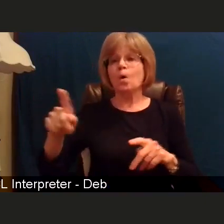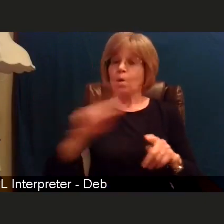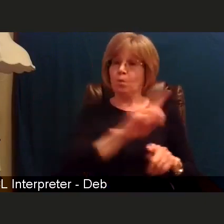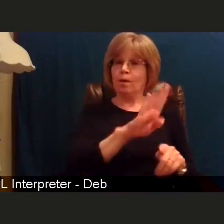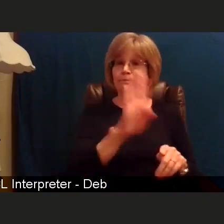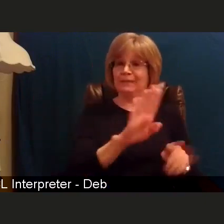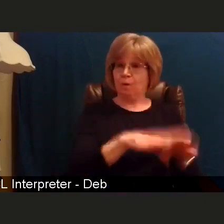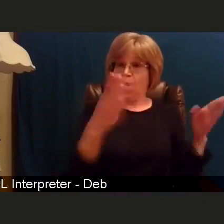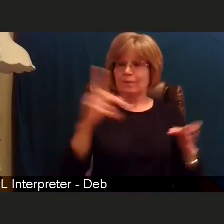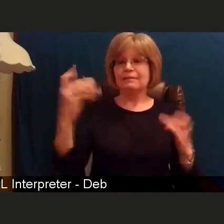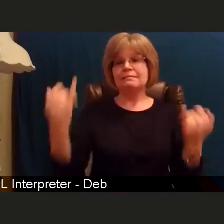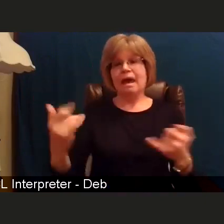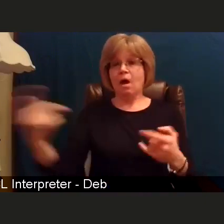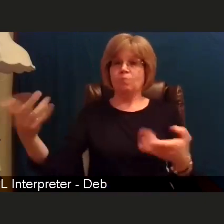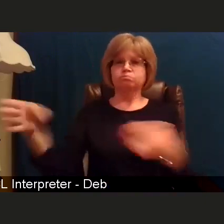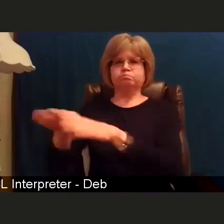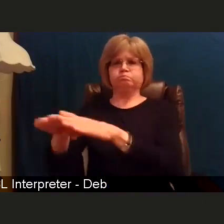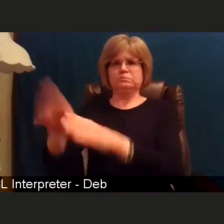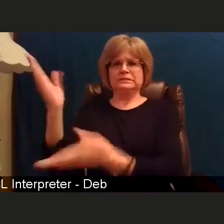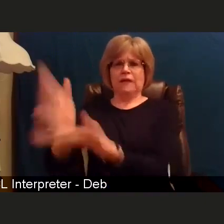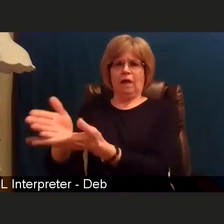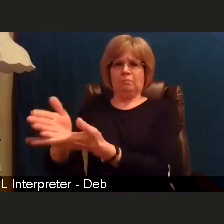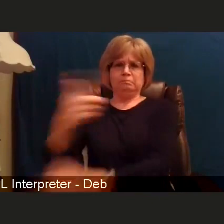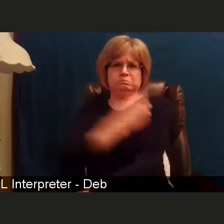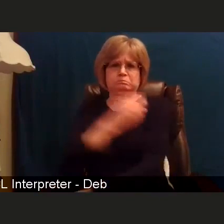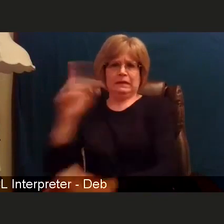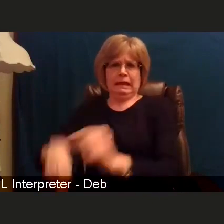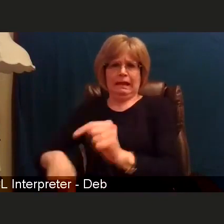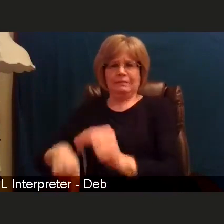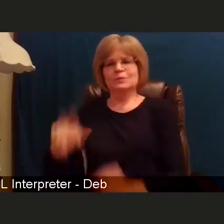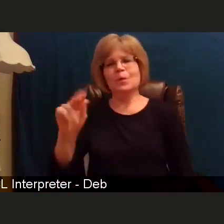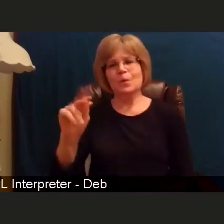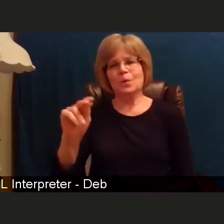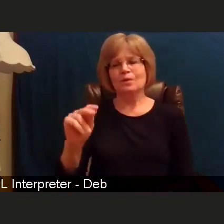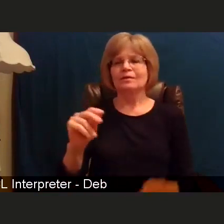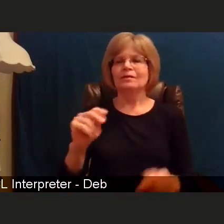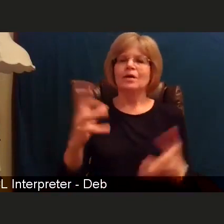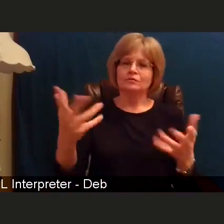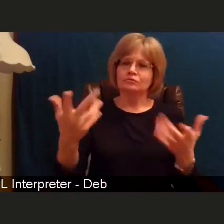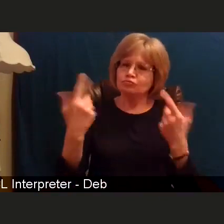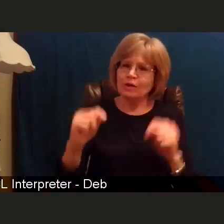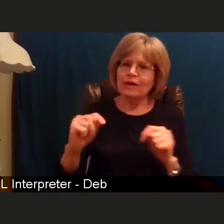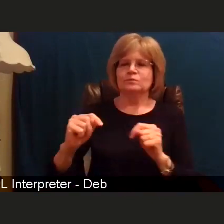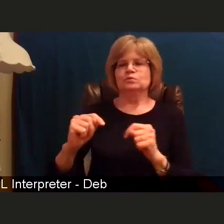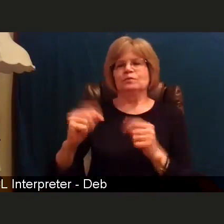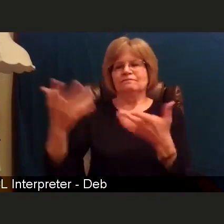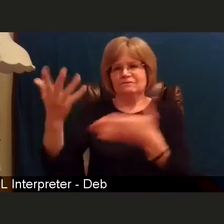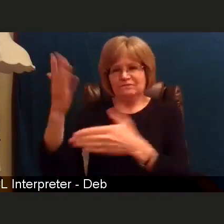but it's important to know that if we can take care of tier 1A now, then we also have as much vaccine